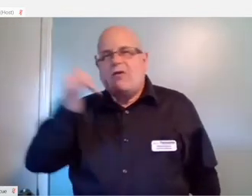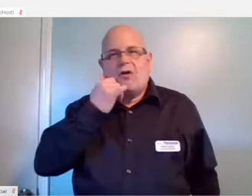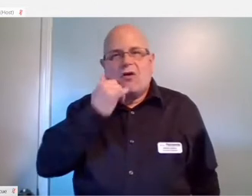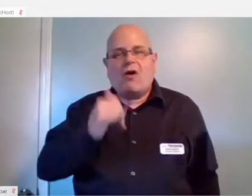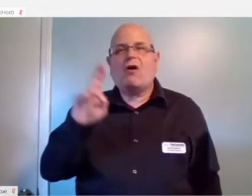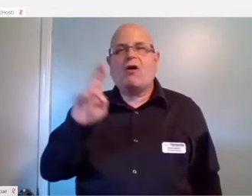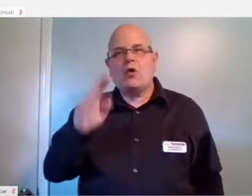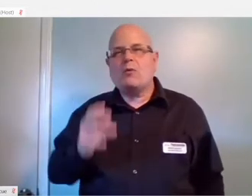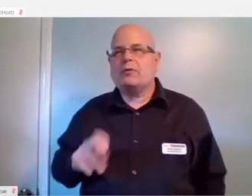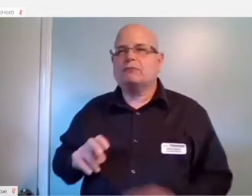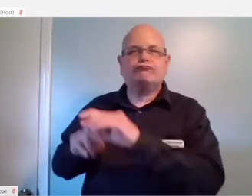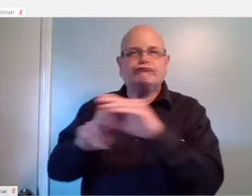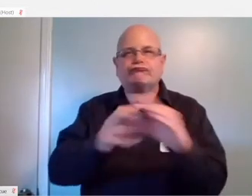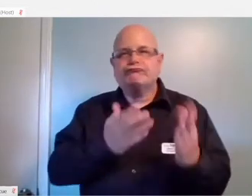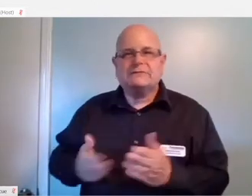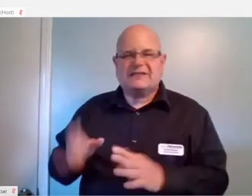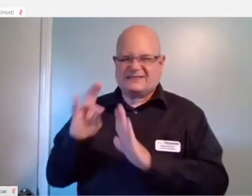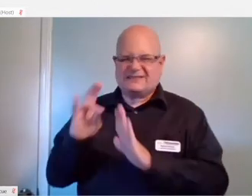It's a seven‑minute video on YouTube.